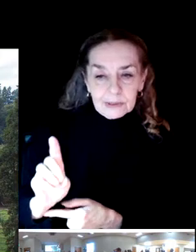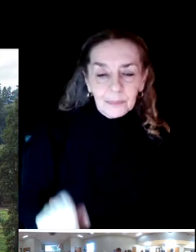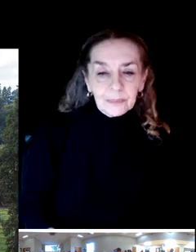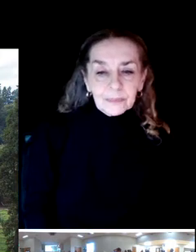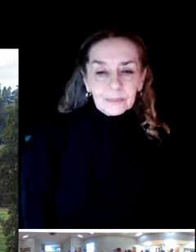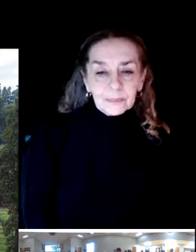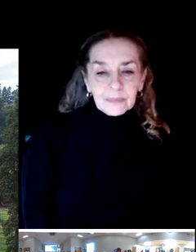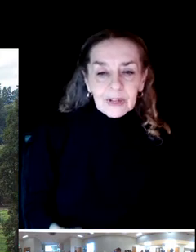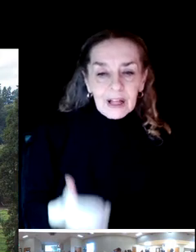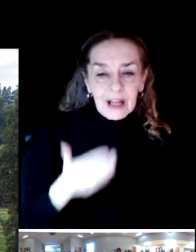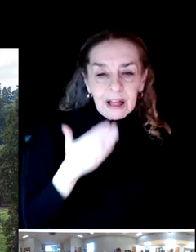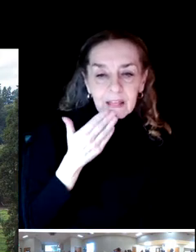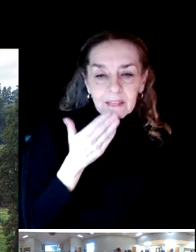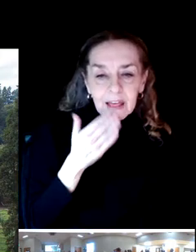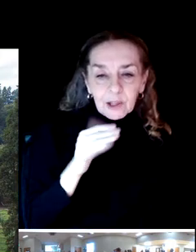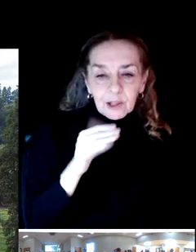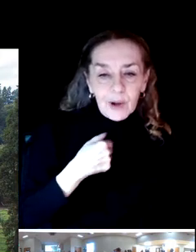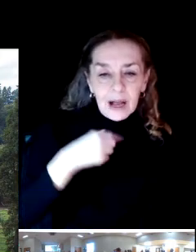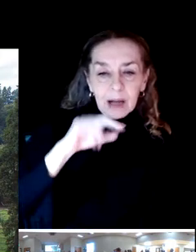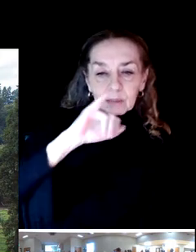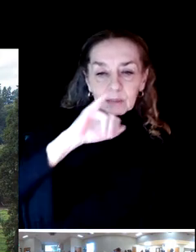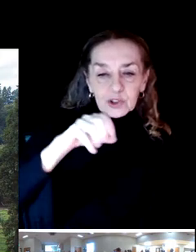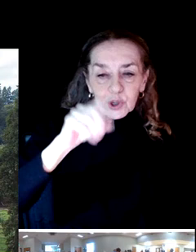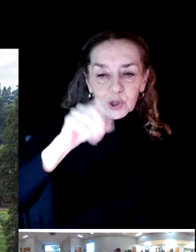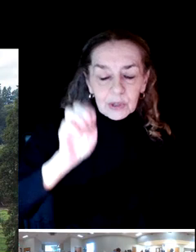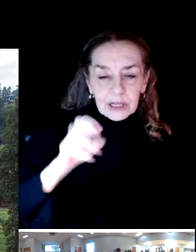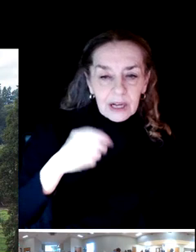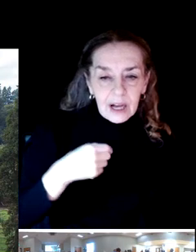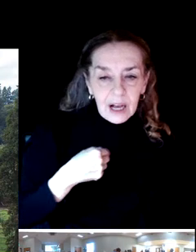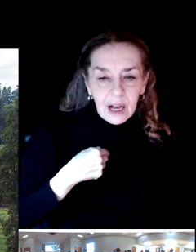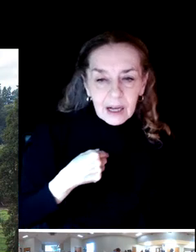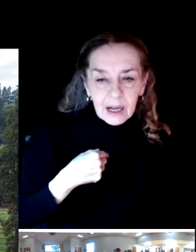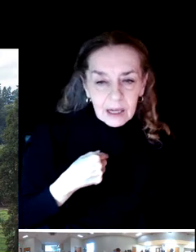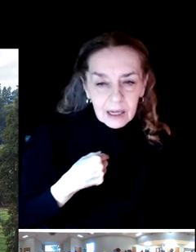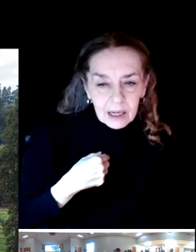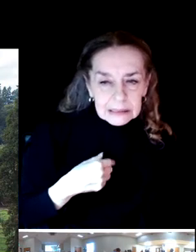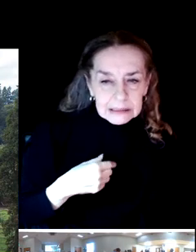This meeting is happening tonight here at Willamalane Adult Activity Center and online on Microsoft Teams. After our presentation, our project team will answer questions. For those who are here in person, you have a question sheet on your chair.